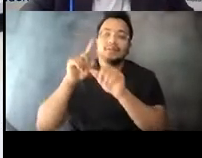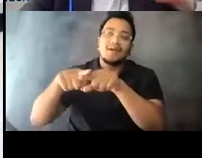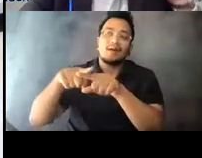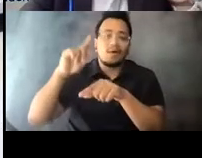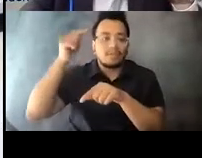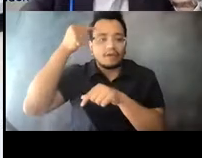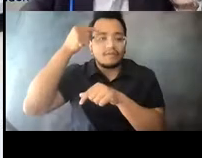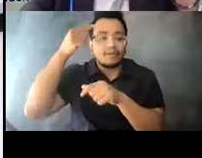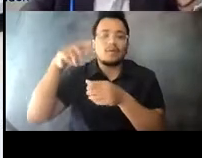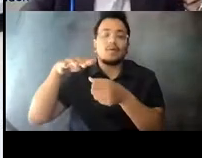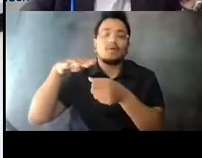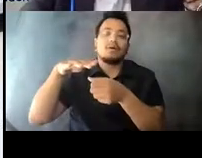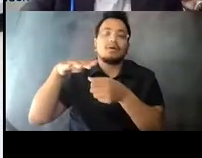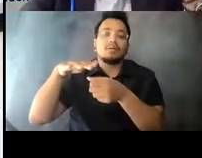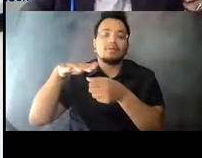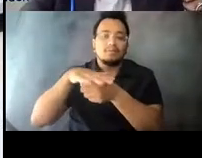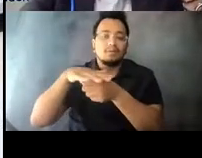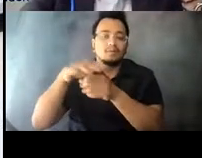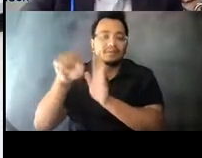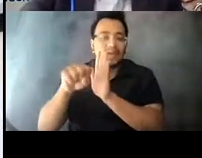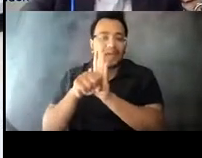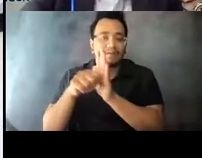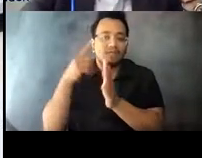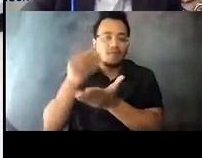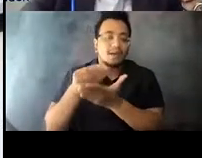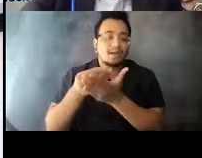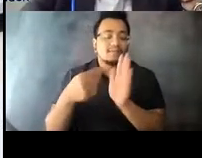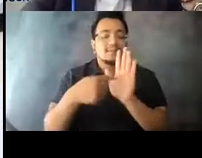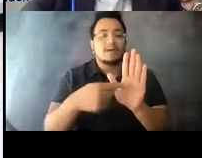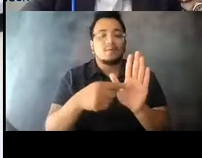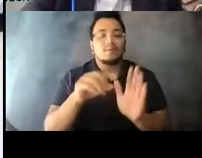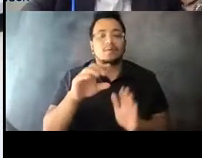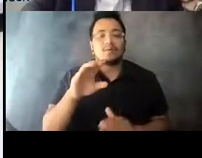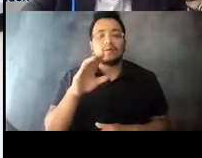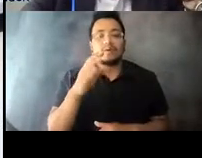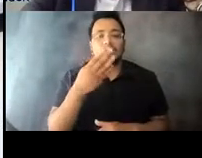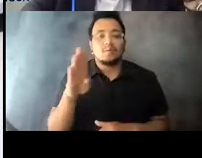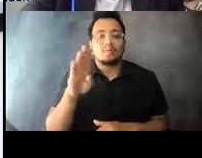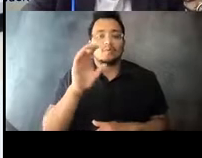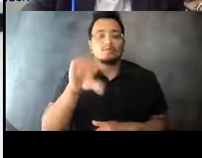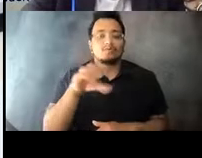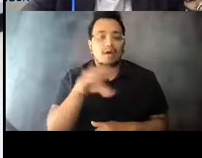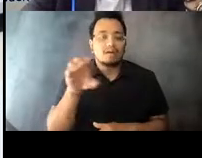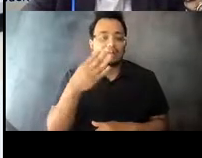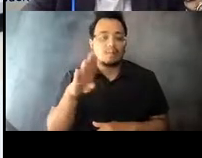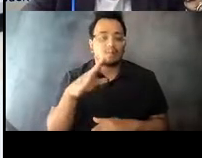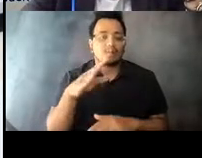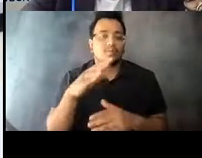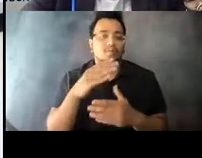15:02:28 So a great example of that is Blue Cross Blue Shield is our healthcare provider, has come in and committed $1 million a year for the